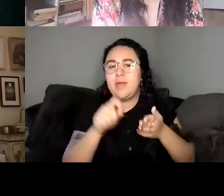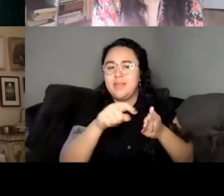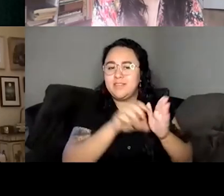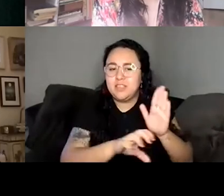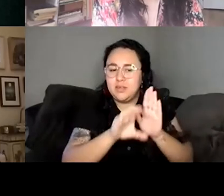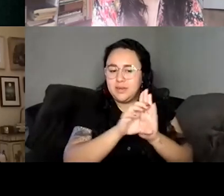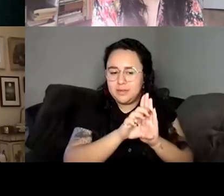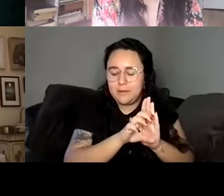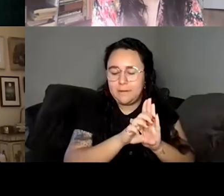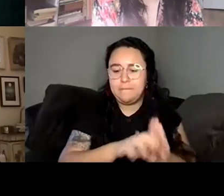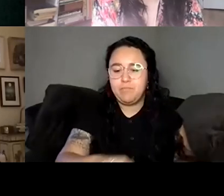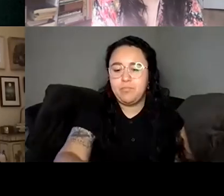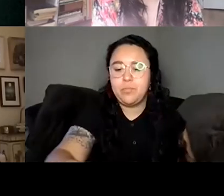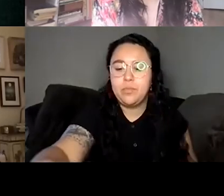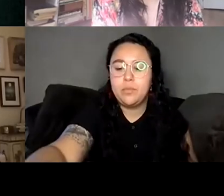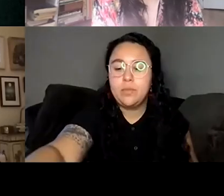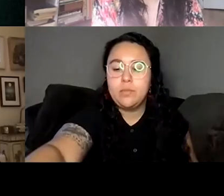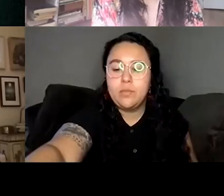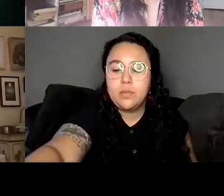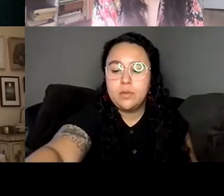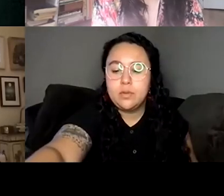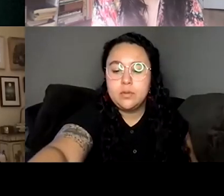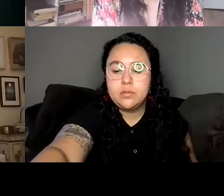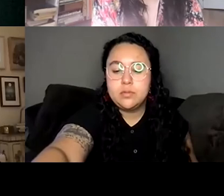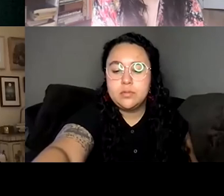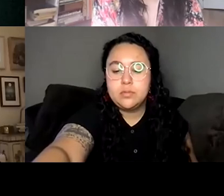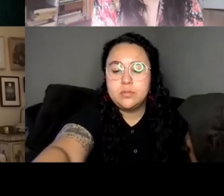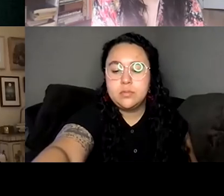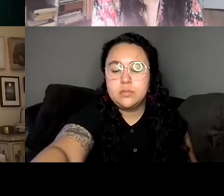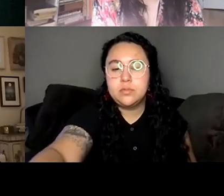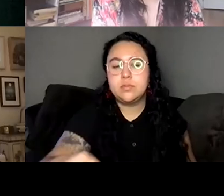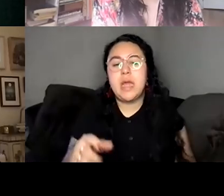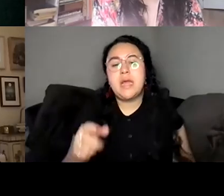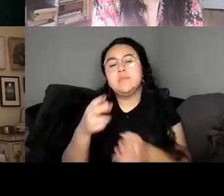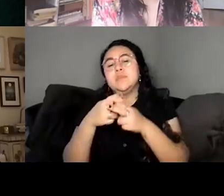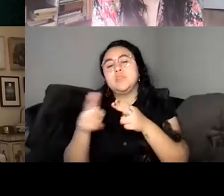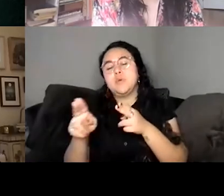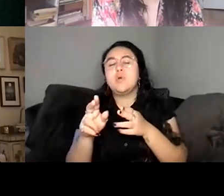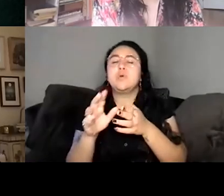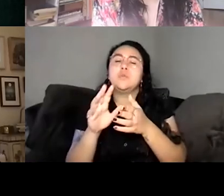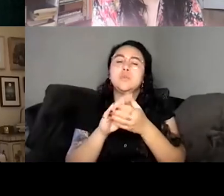like a kind of a short story where you saw both this girl Her name was Leah in the story